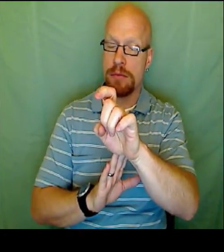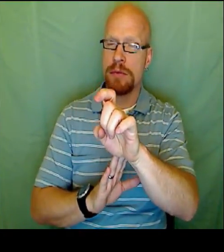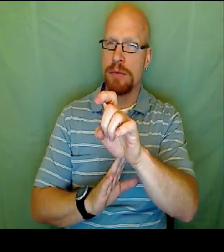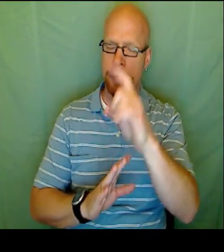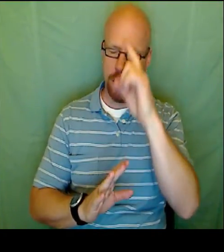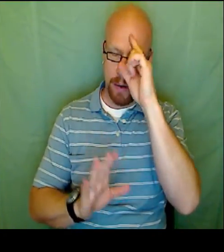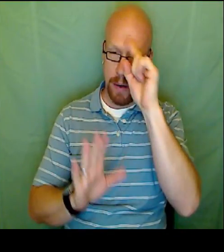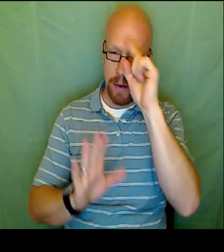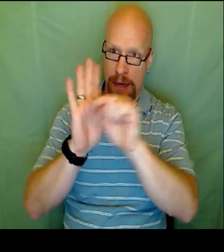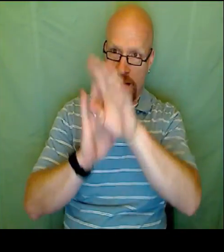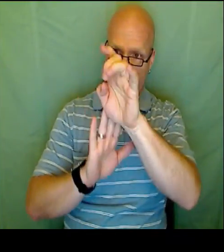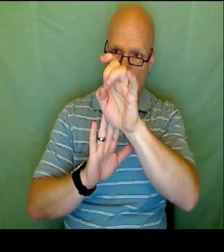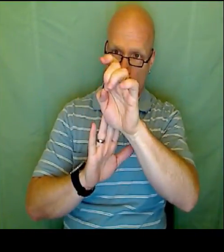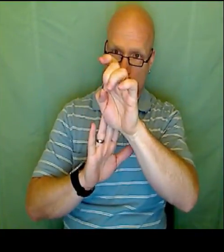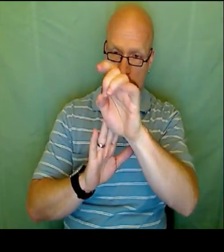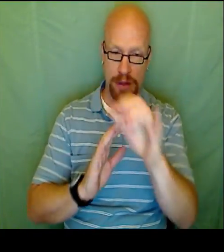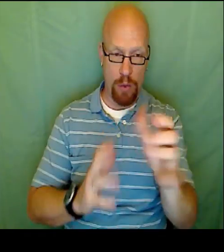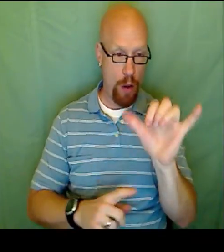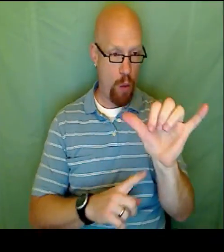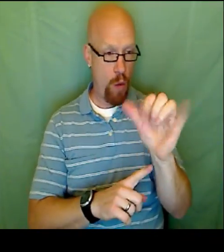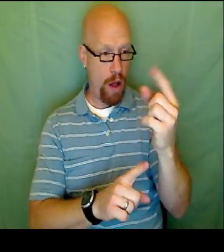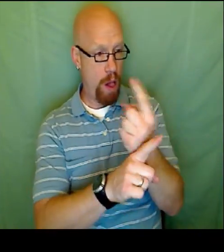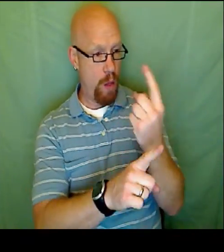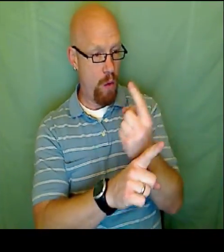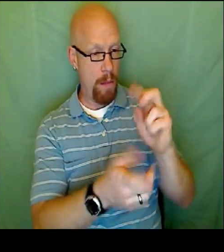And the second equation I needed to work